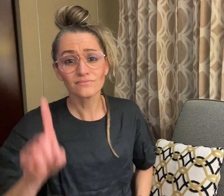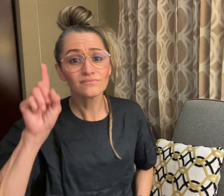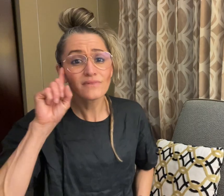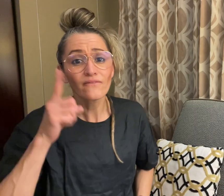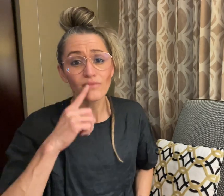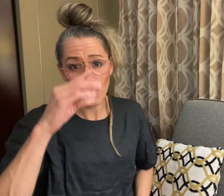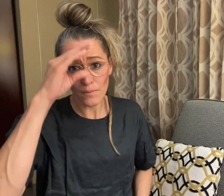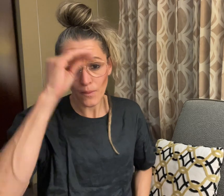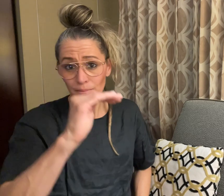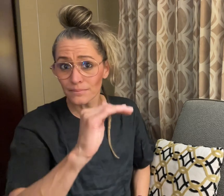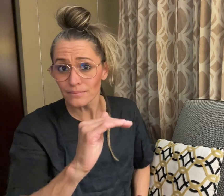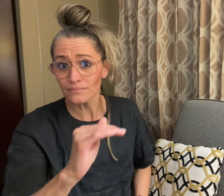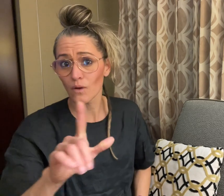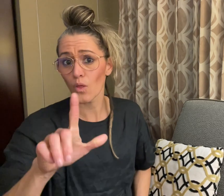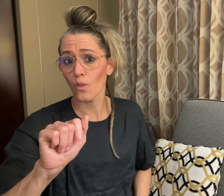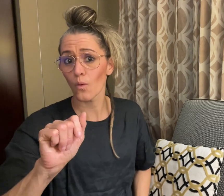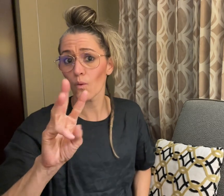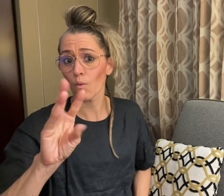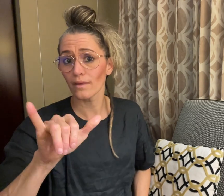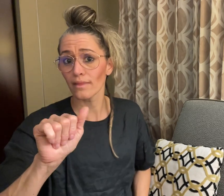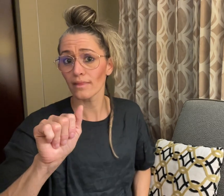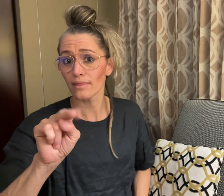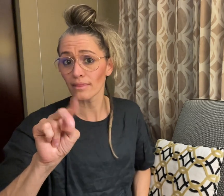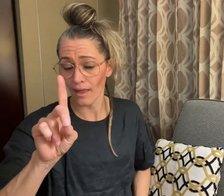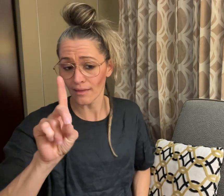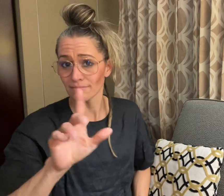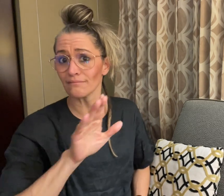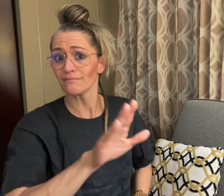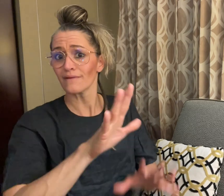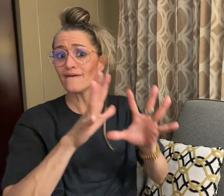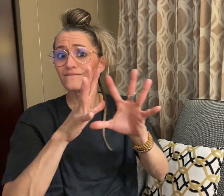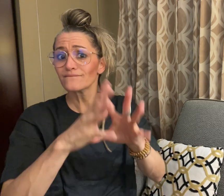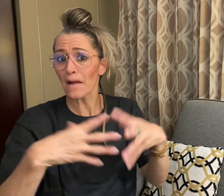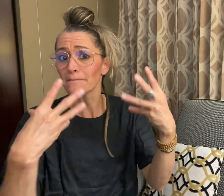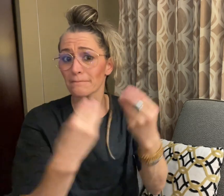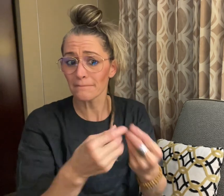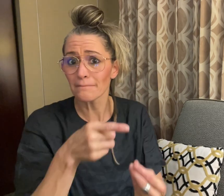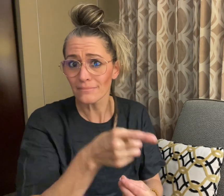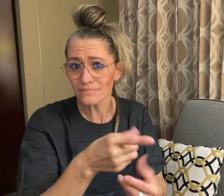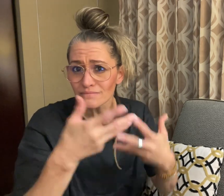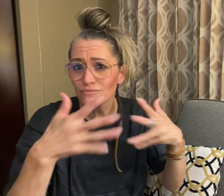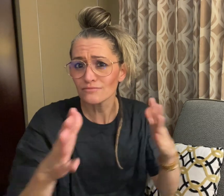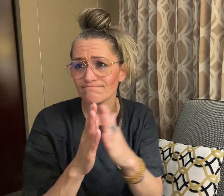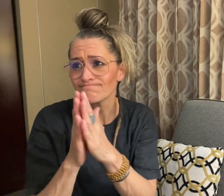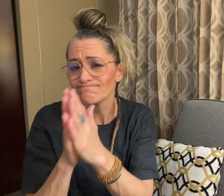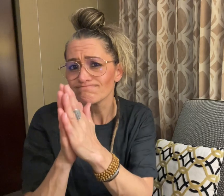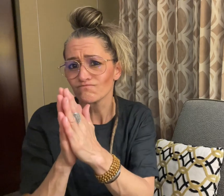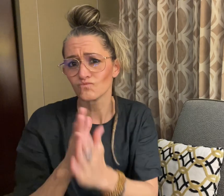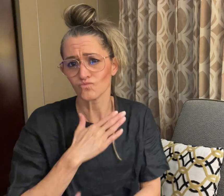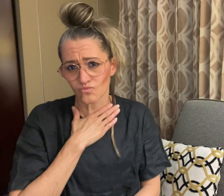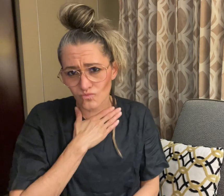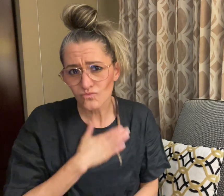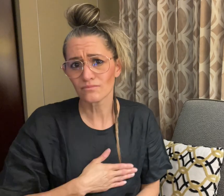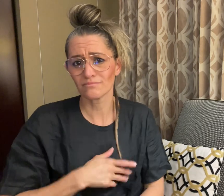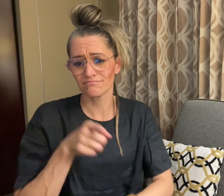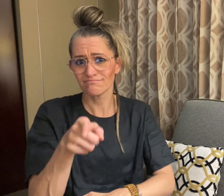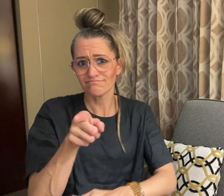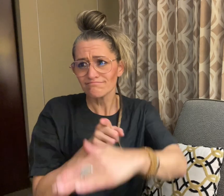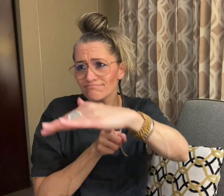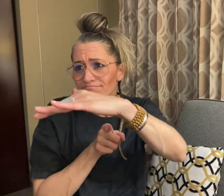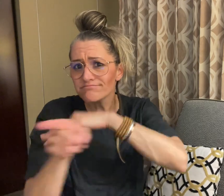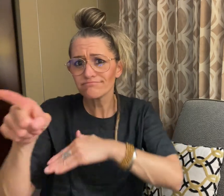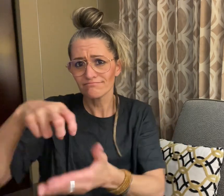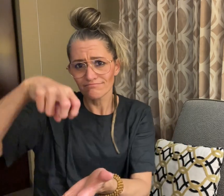A lawyer supporting Lawyand and his family’s request for asylum